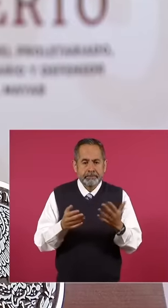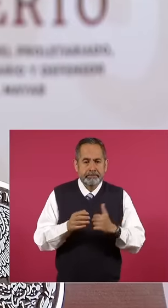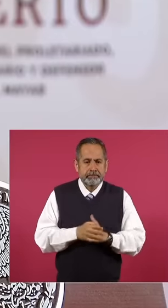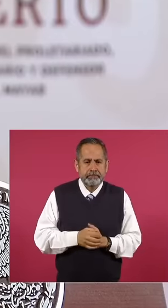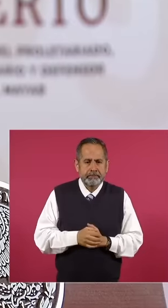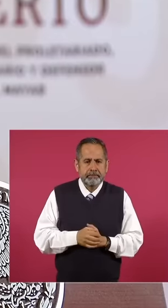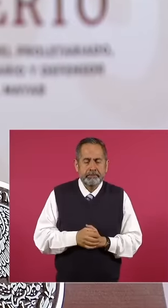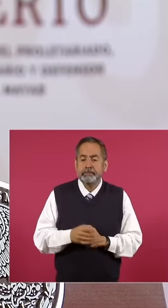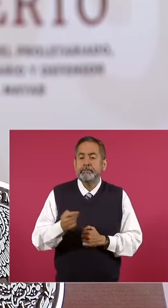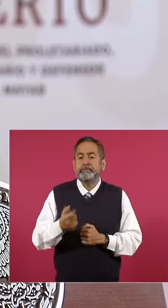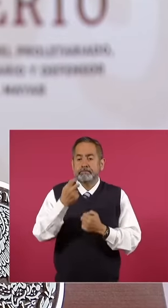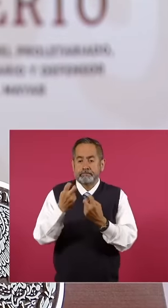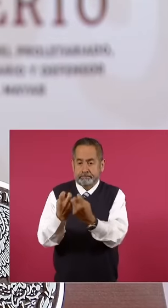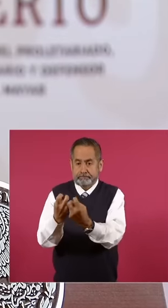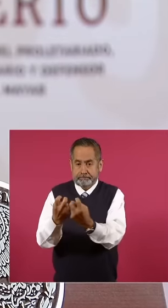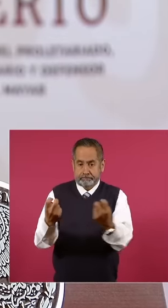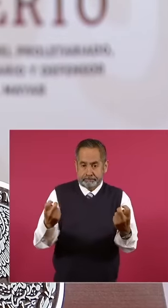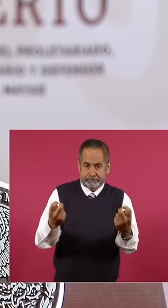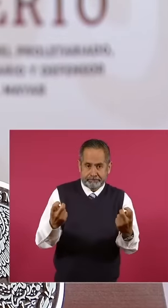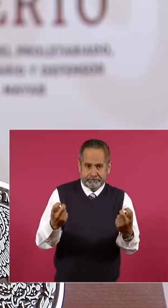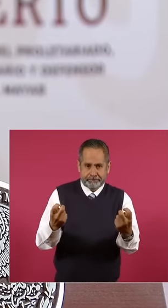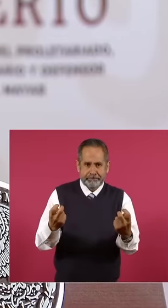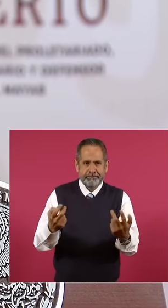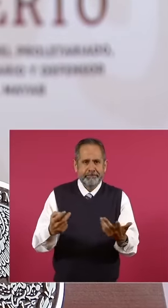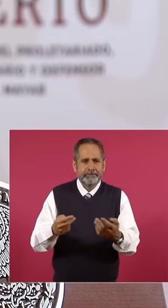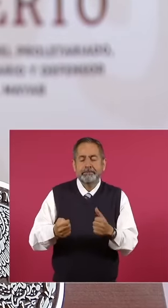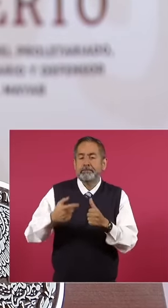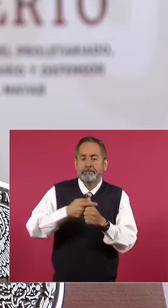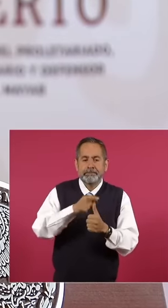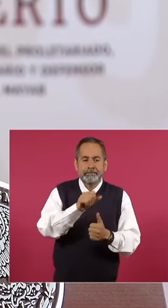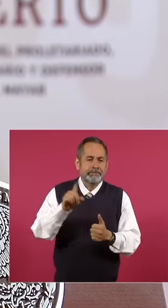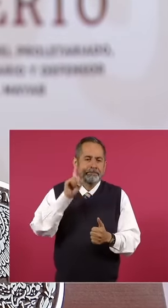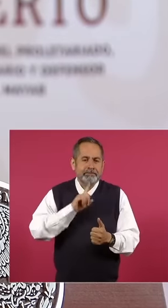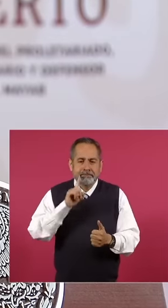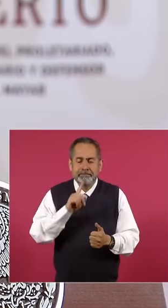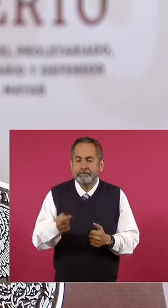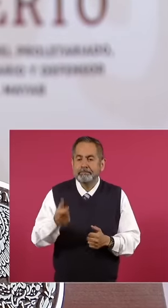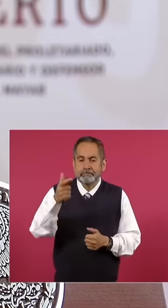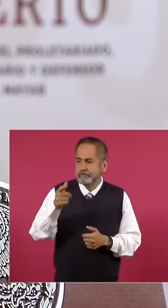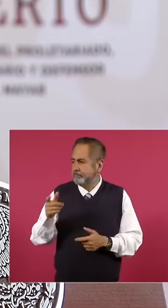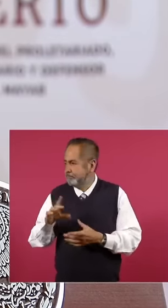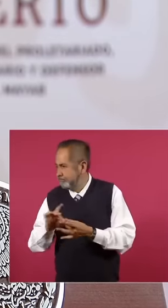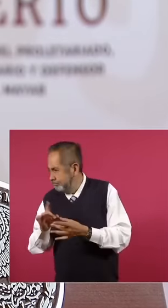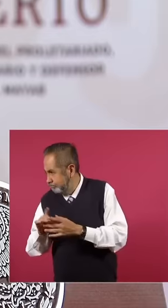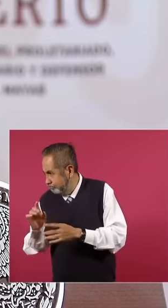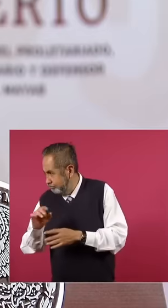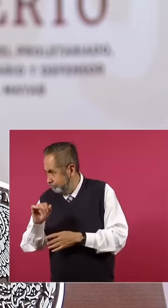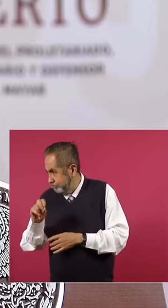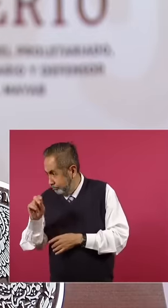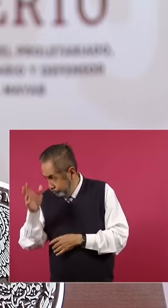first and that we give preference to the women right Jesus correct me So I don't see very